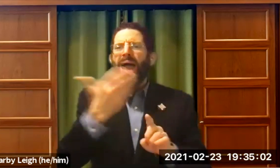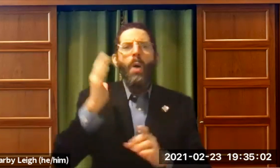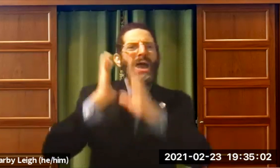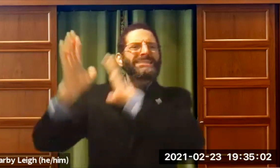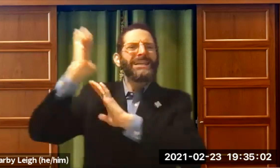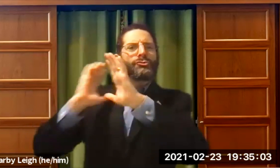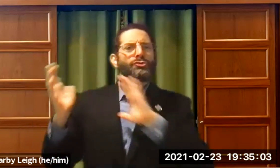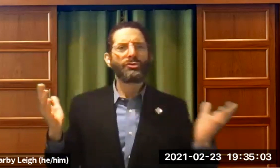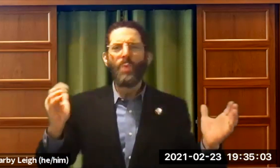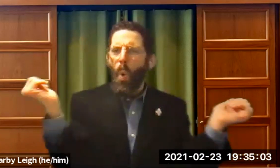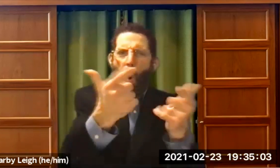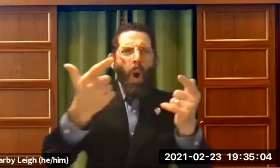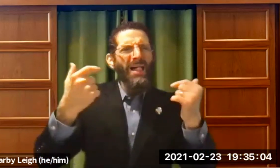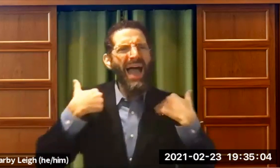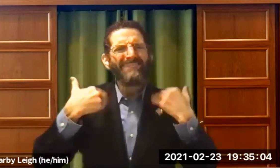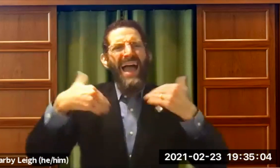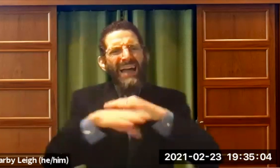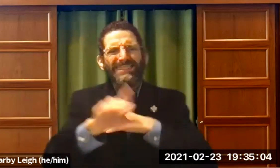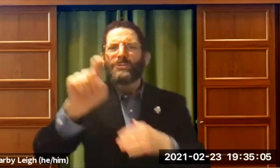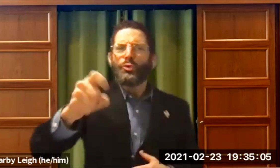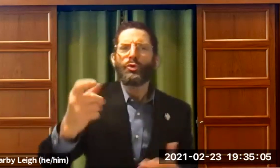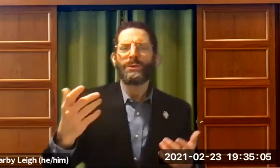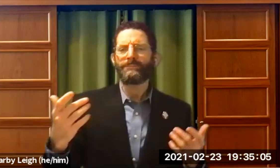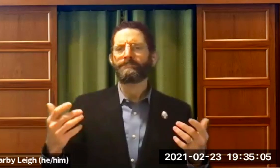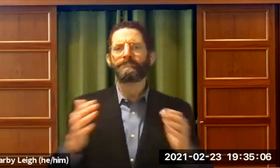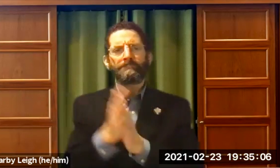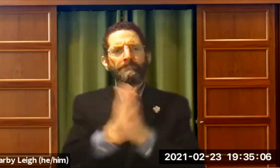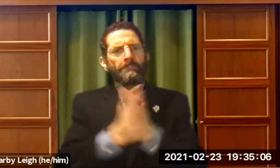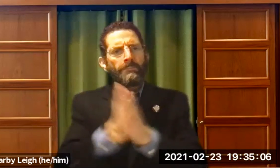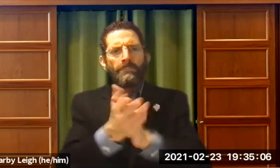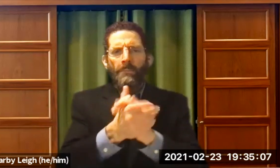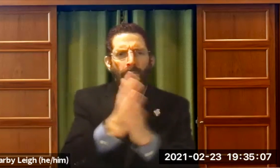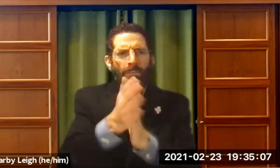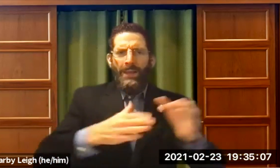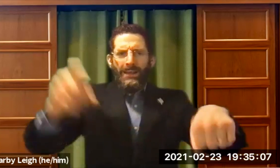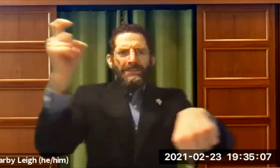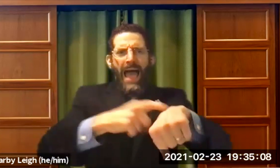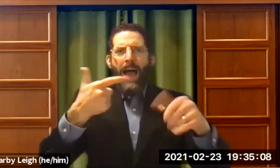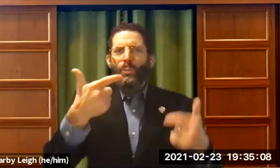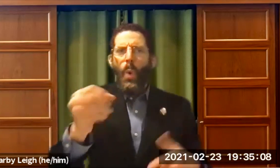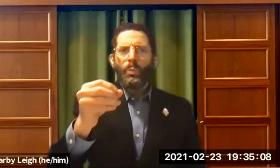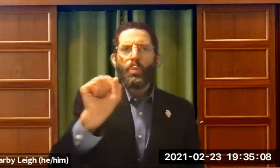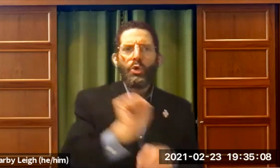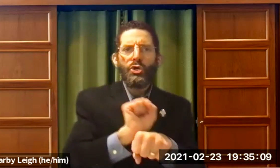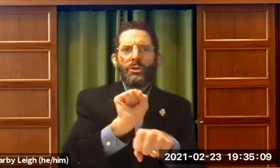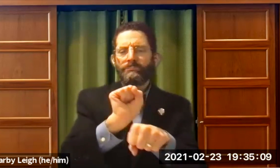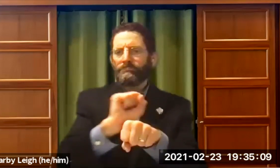and all the things from our past, our ancestry, all people should have that. That motivation.